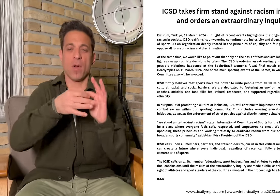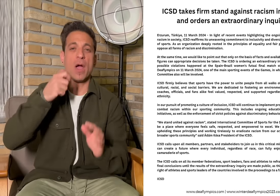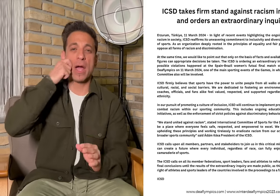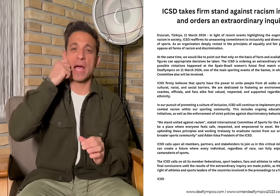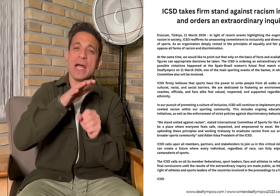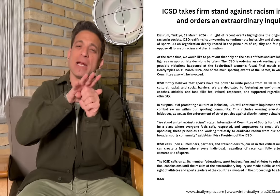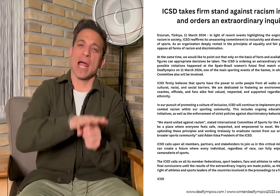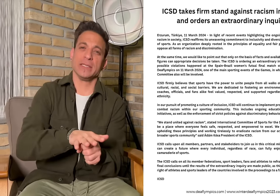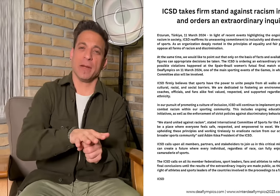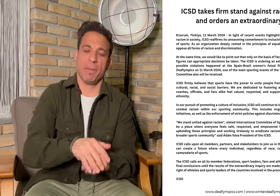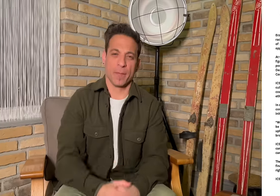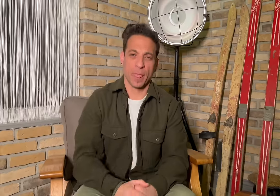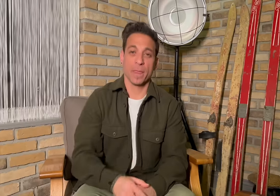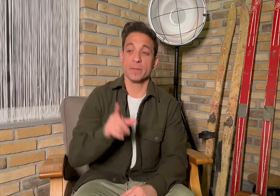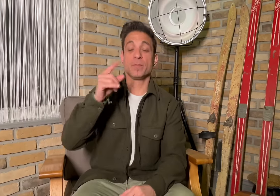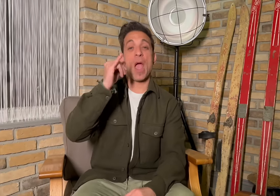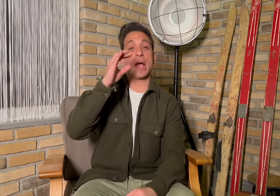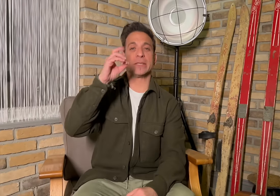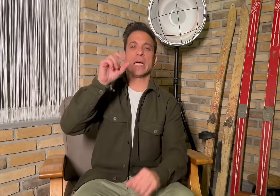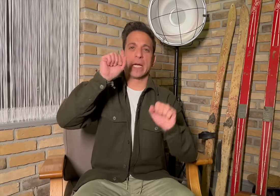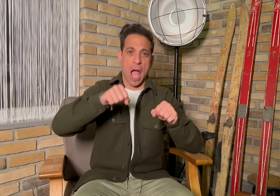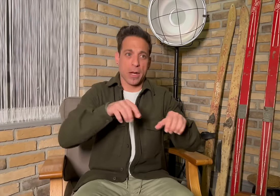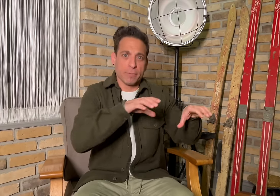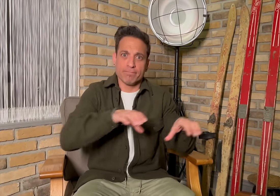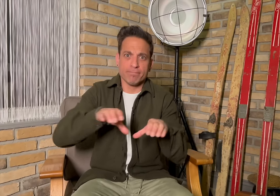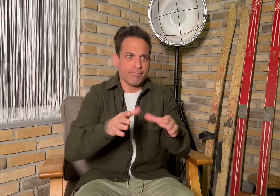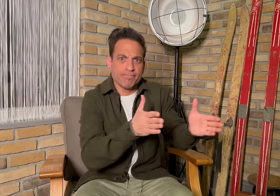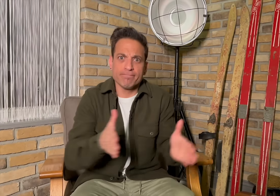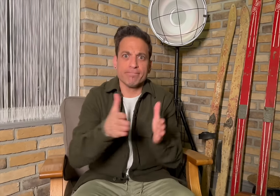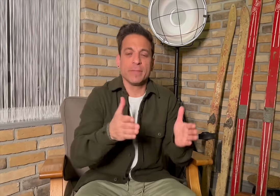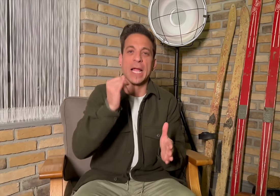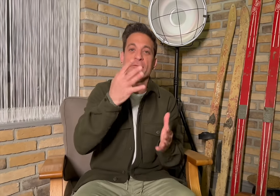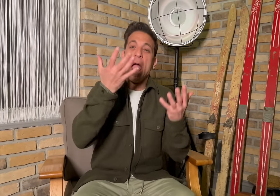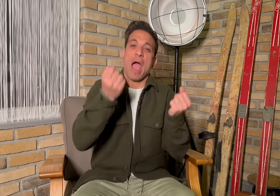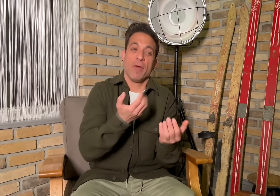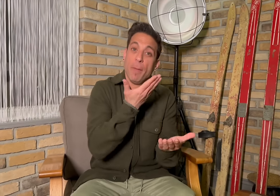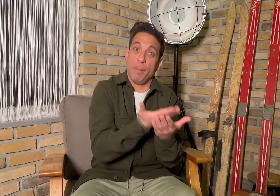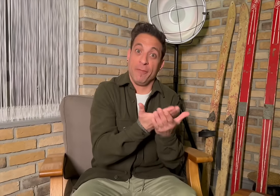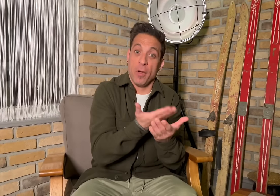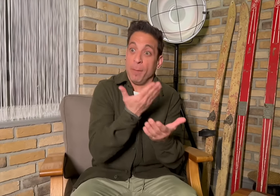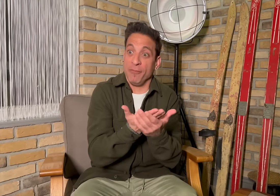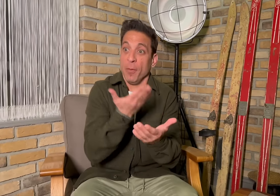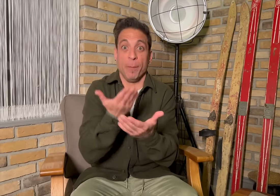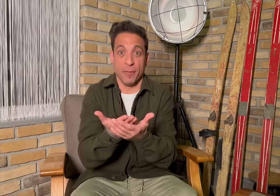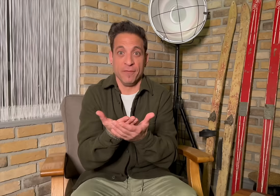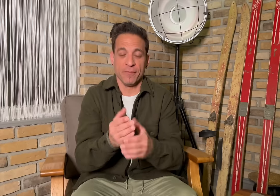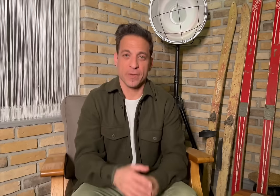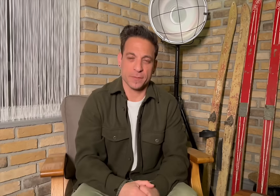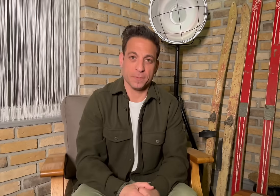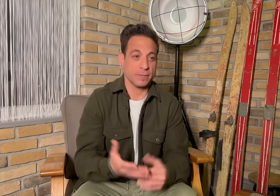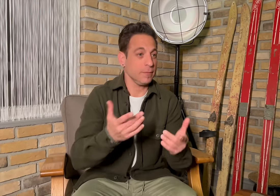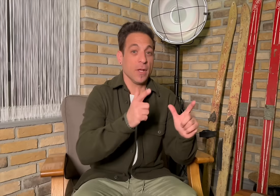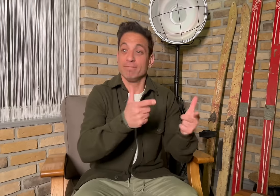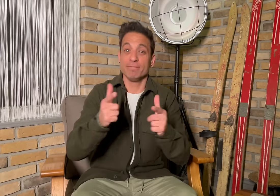friction caused by racism. ICSD can take action if there is proof.